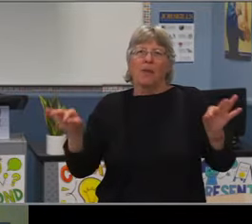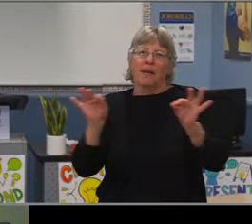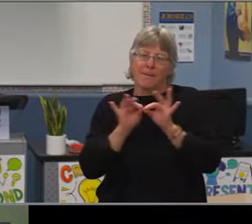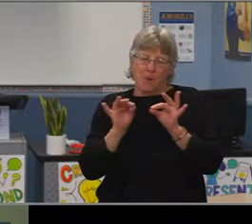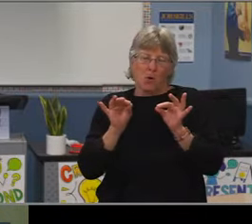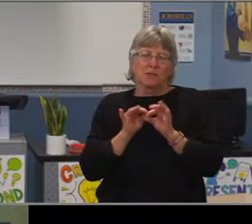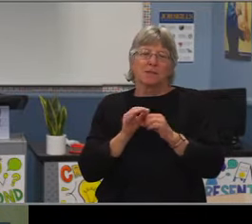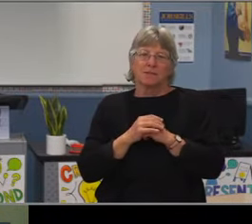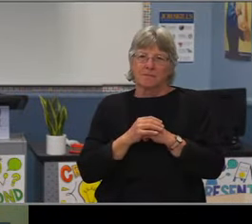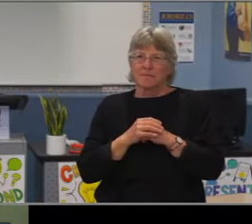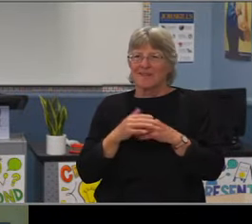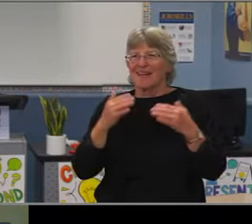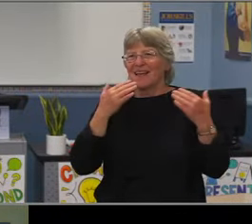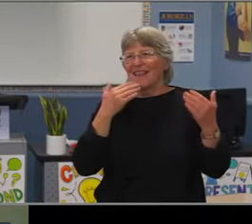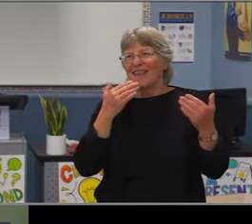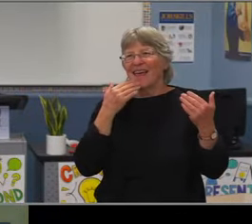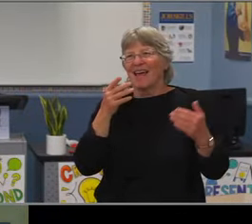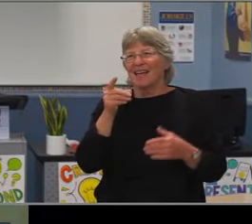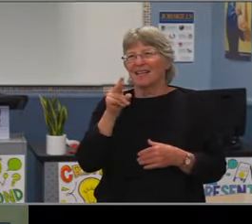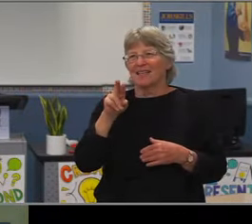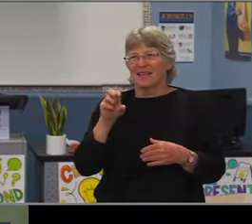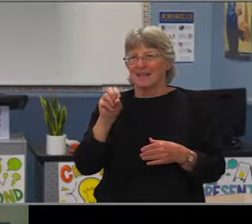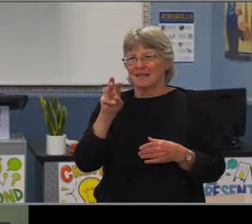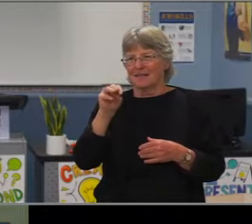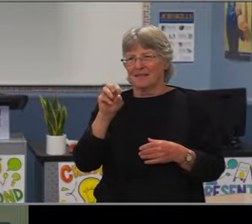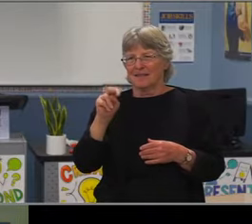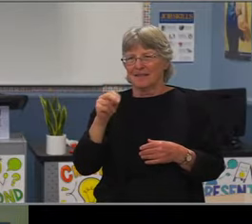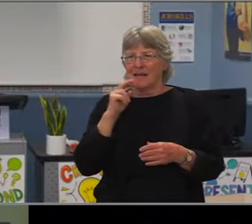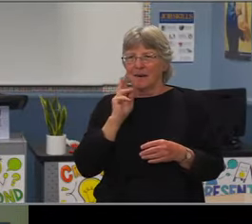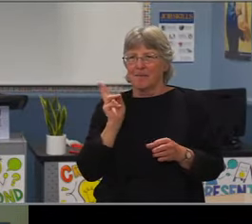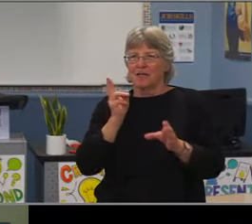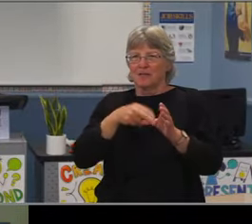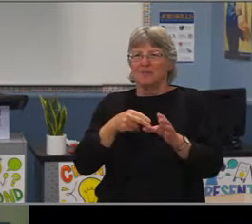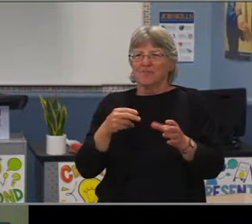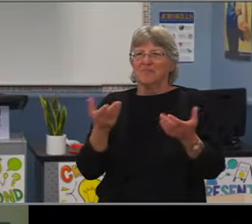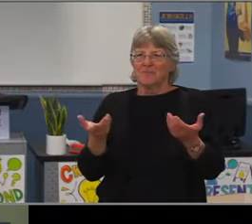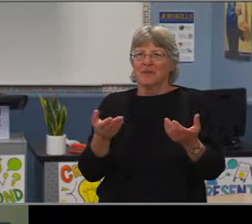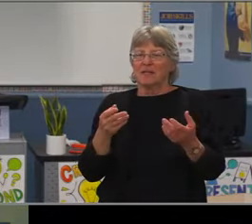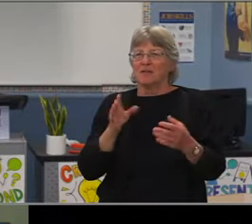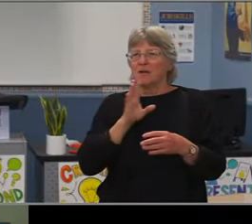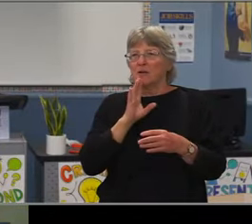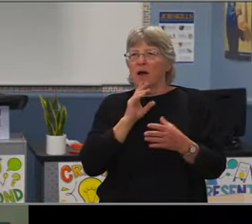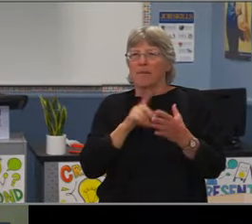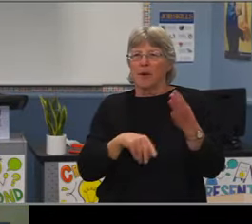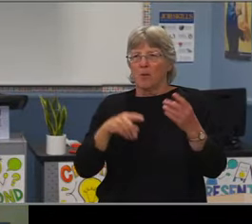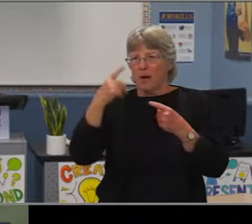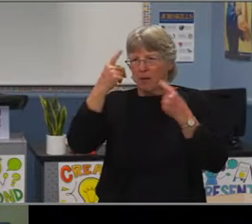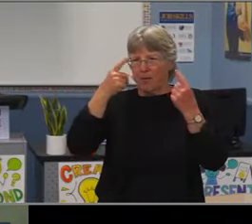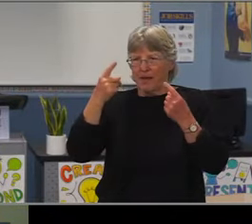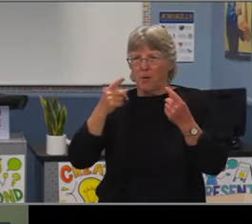and being that bridge between elementary and high school. And really what does that look like in terms of the coursework that we offer.